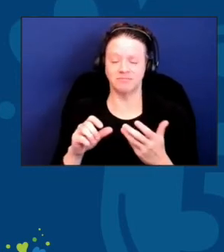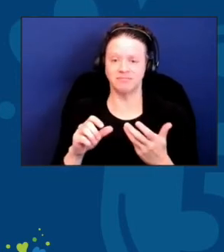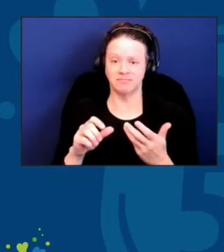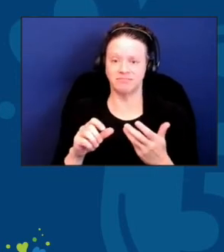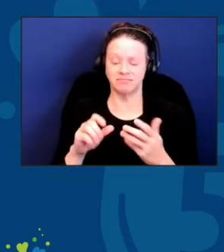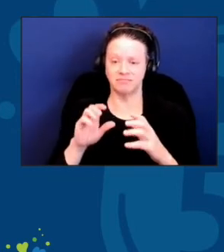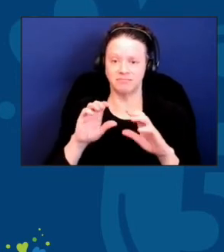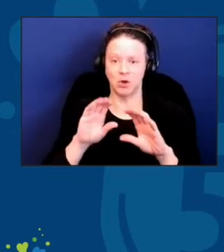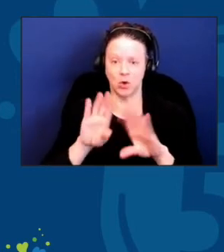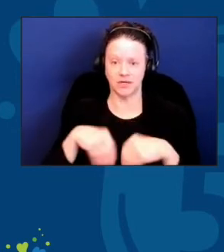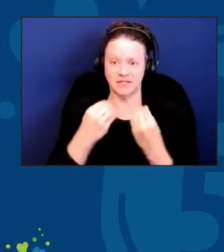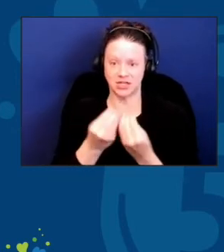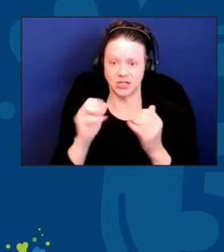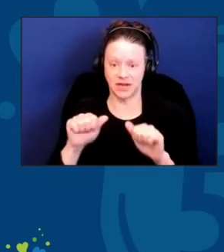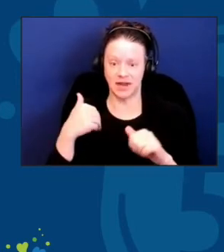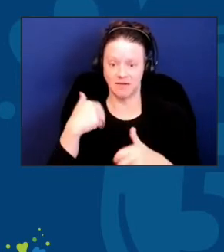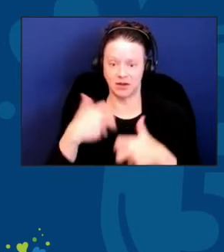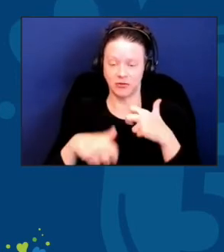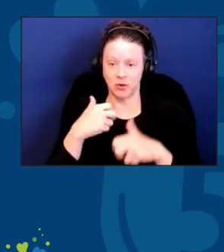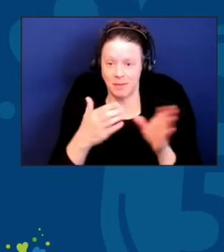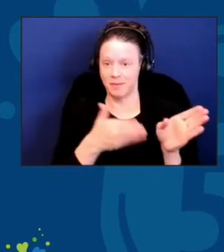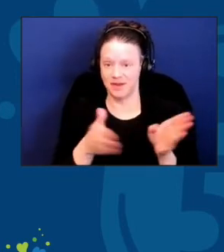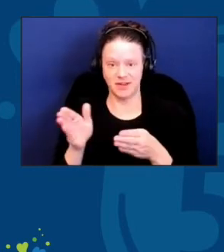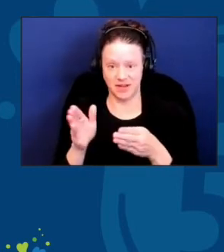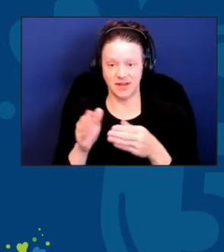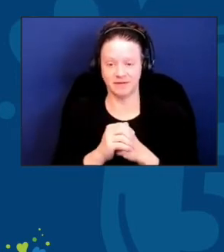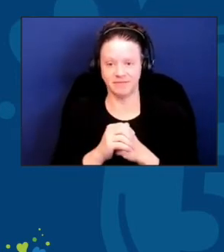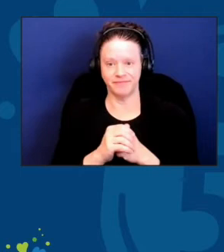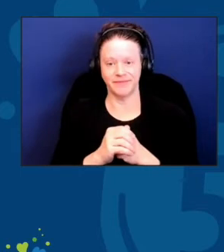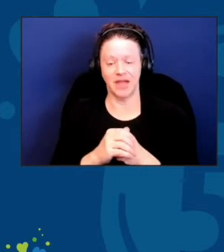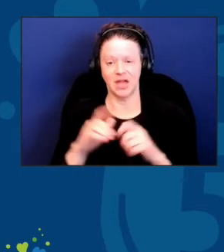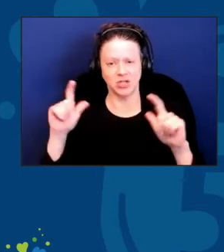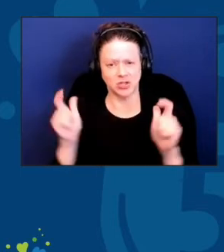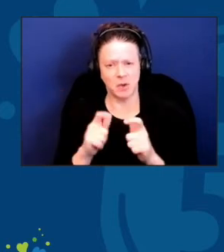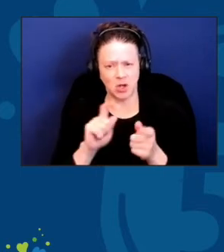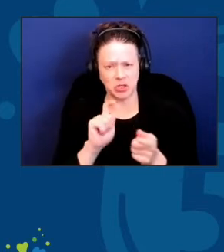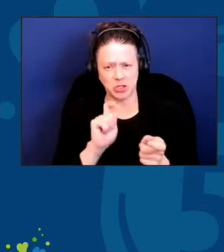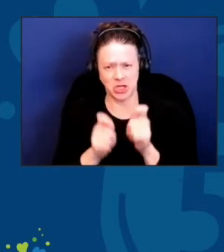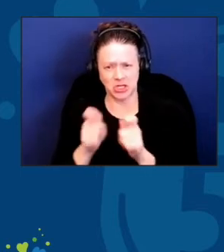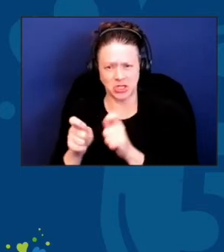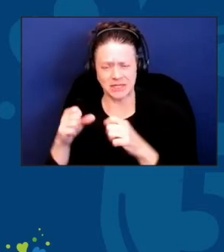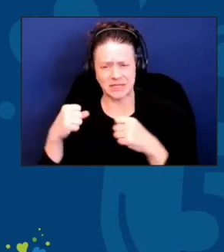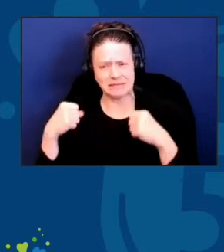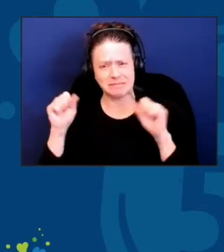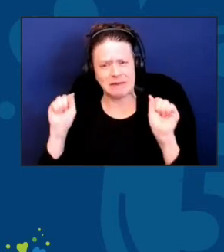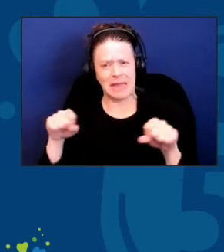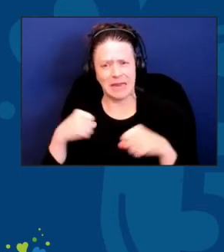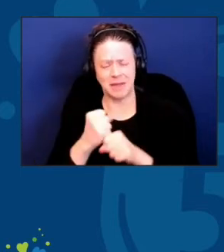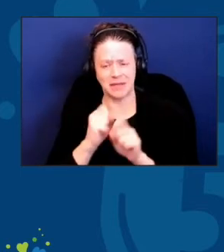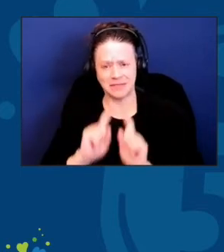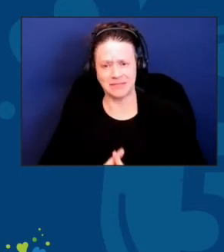Small changes can make a difference in the quality and can address disruption.